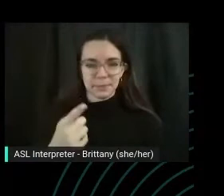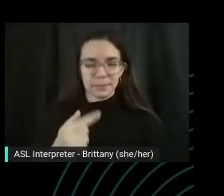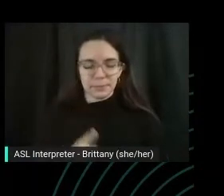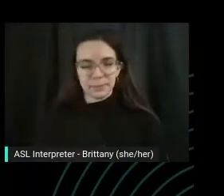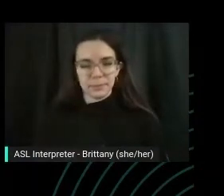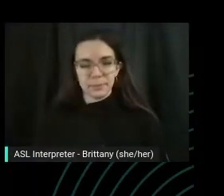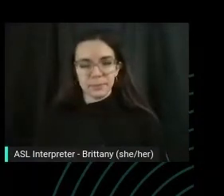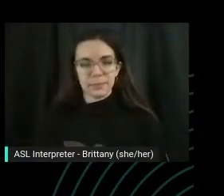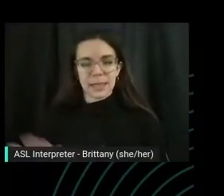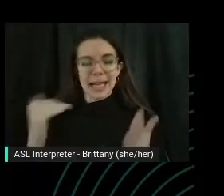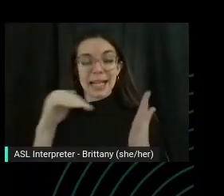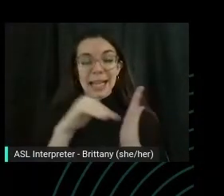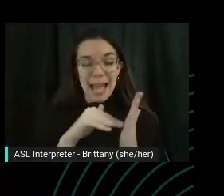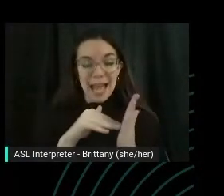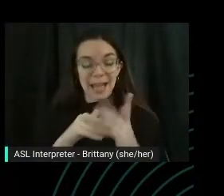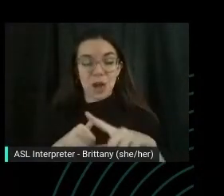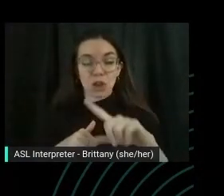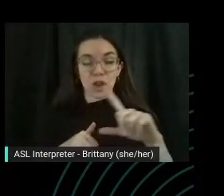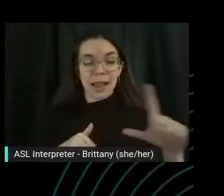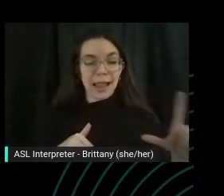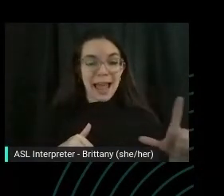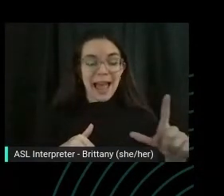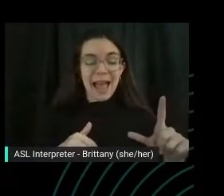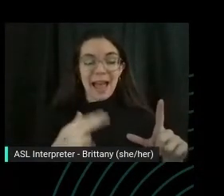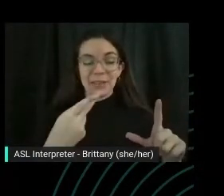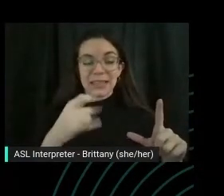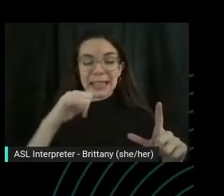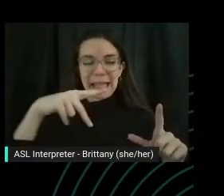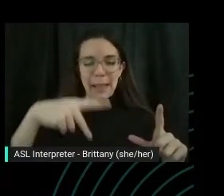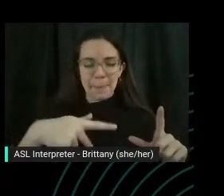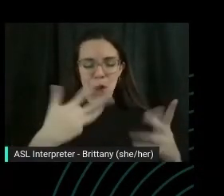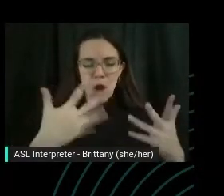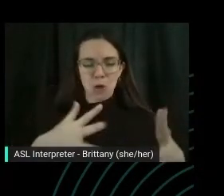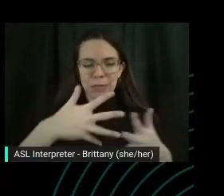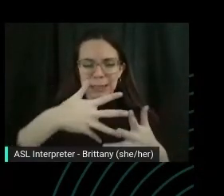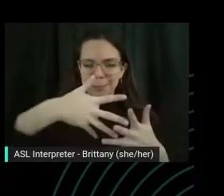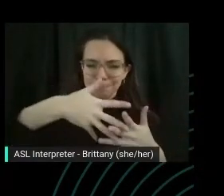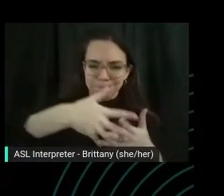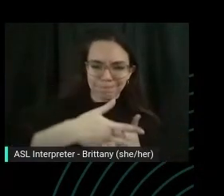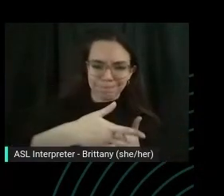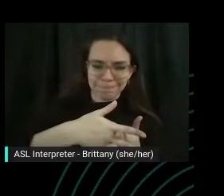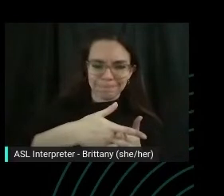Again, the left hip is already sort of rooting down into the ground,